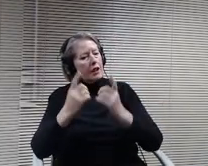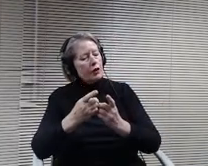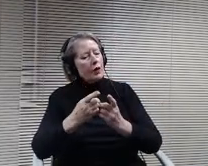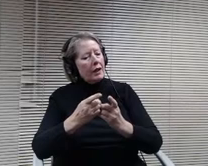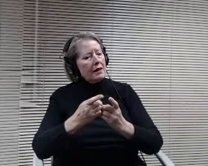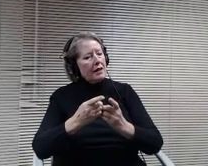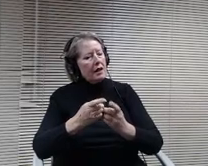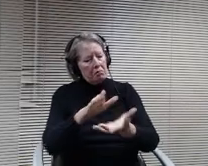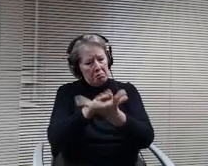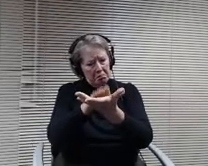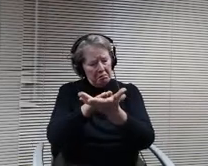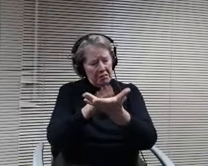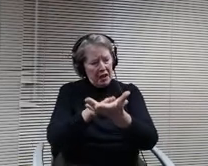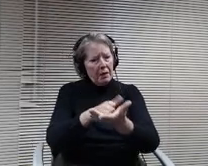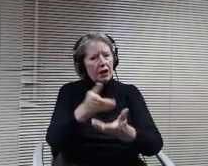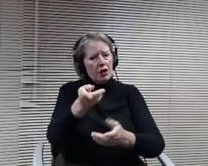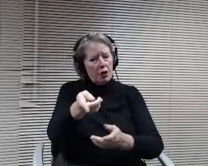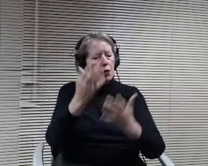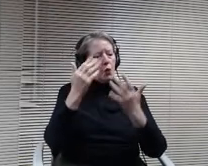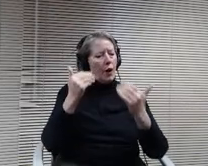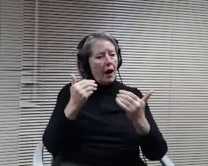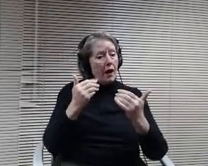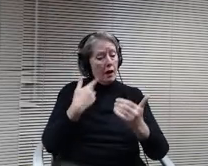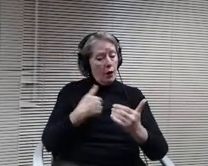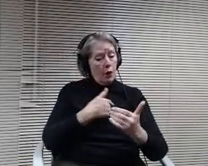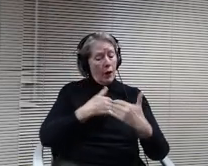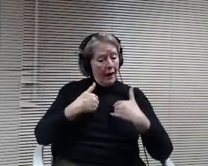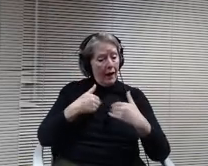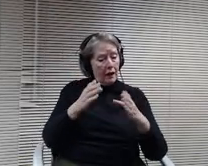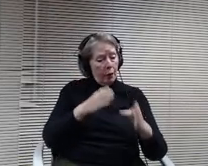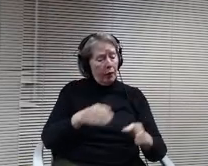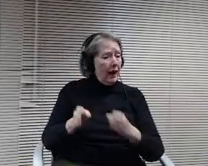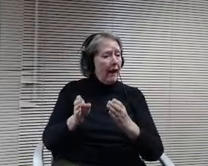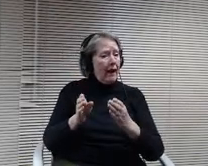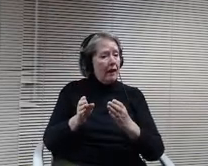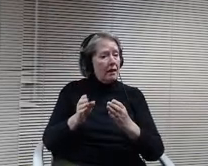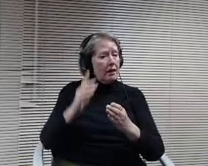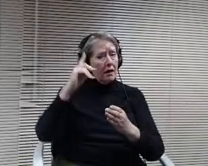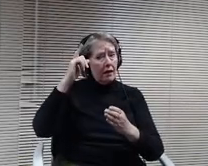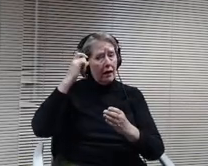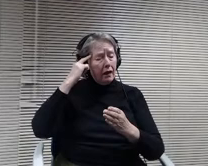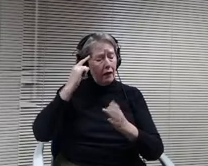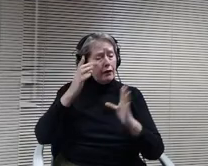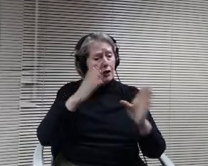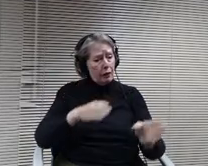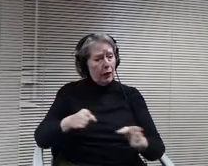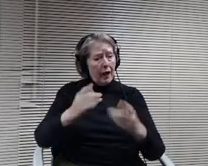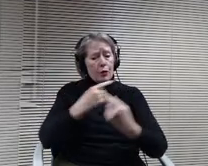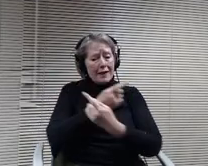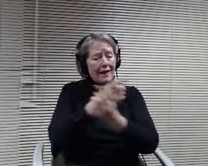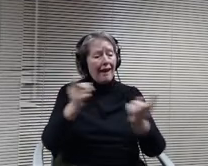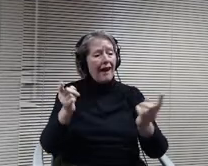plan. You know, right after the governor's plan was rolled out where I could quickly and many other districts. It was